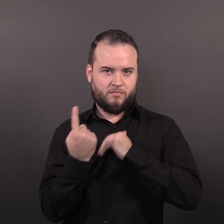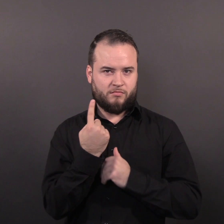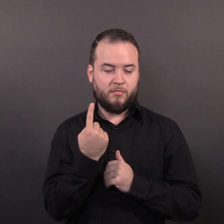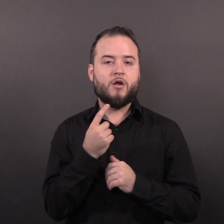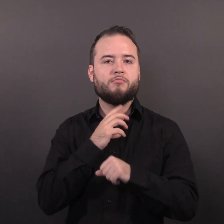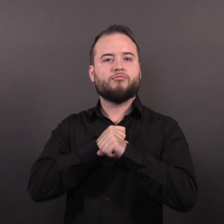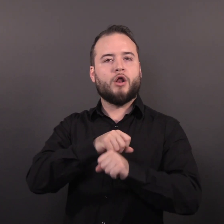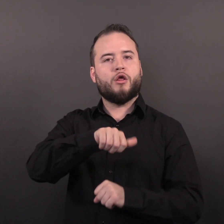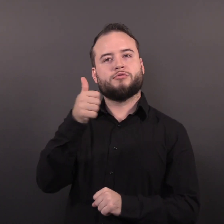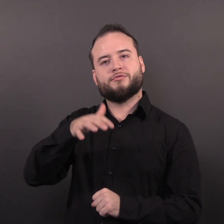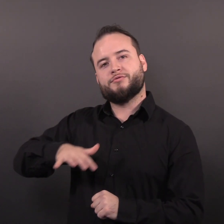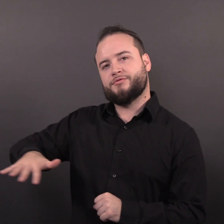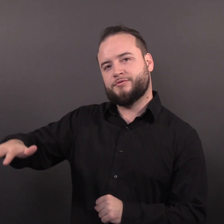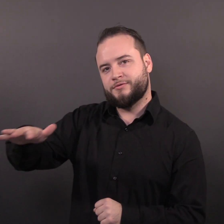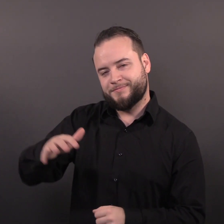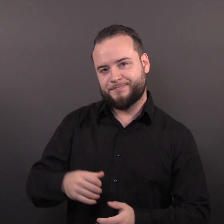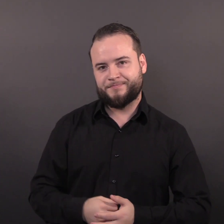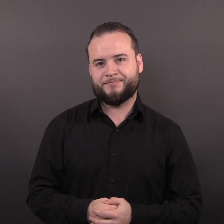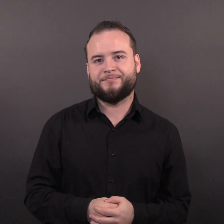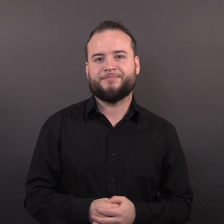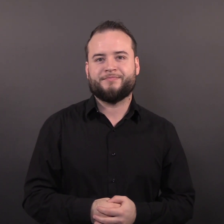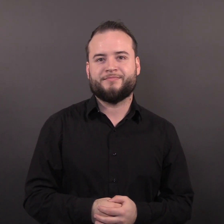Other symptoms can include: • Fever